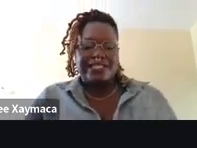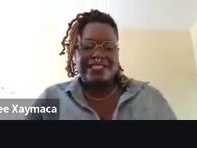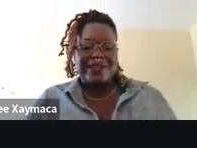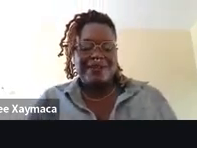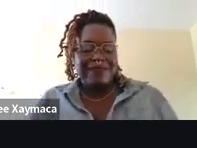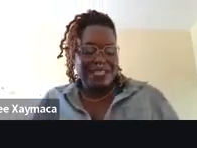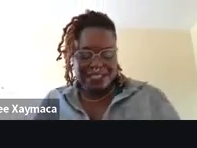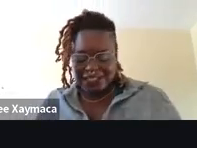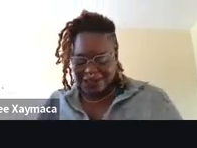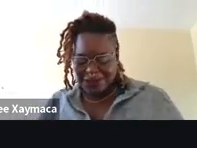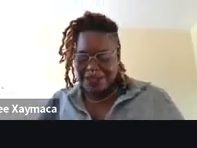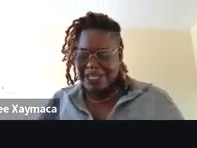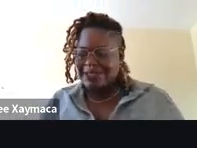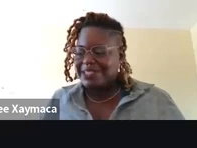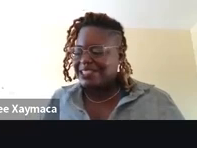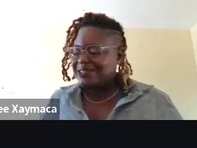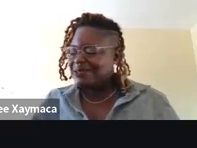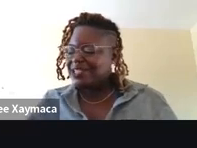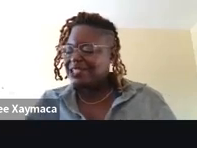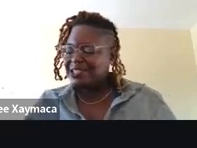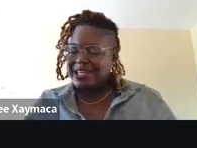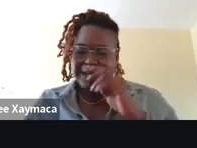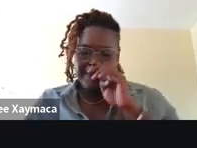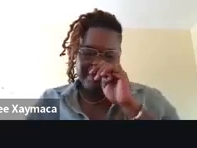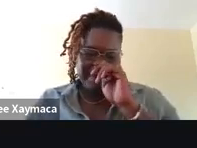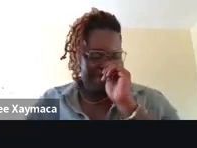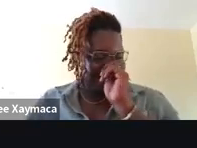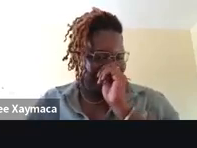All right, so I'm having an issue with my image descriptions.